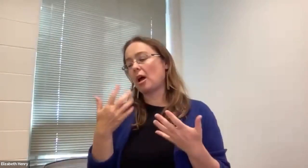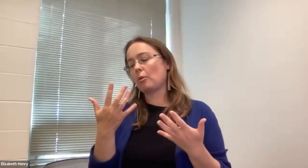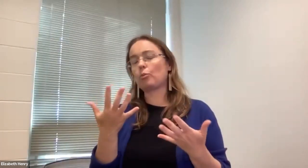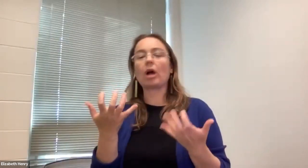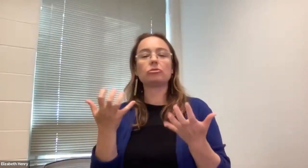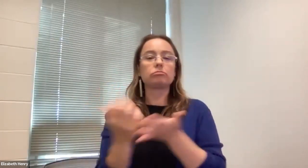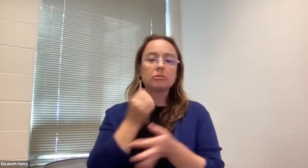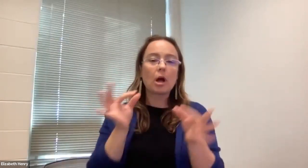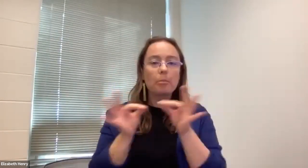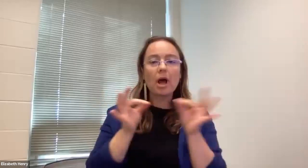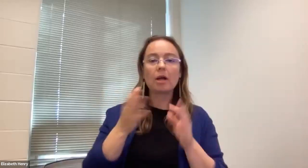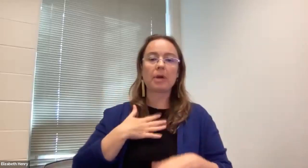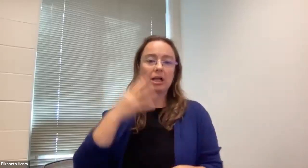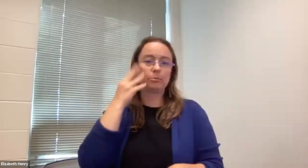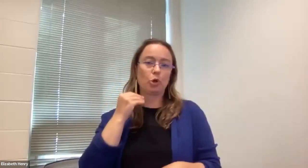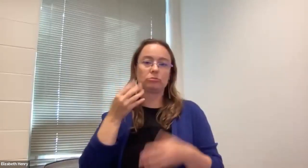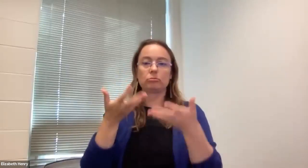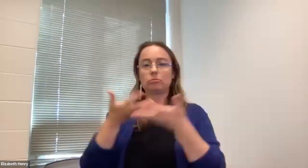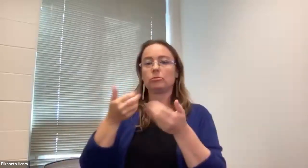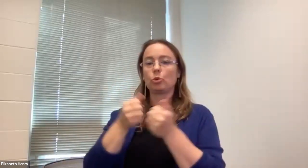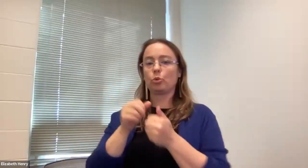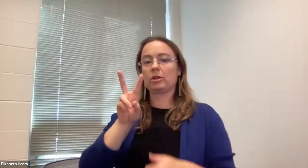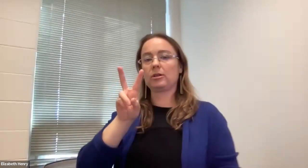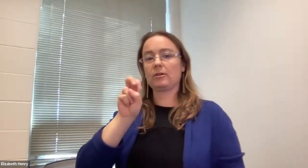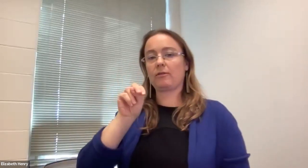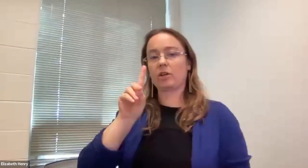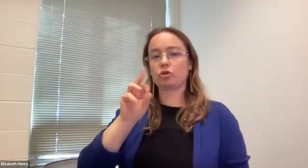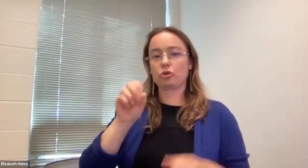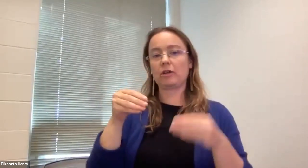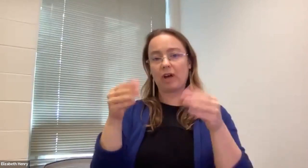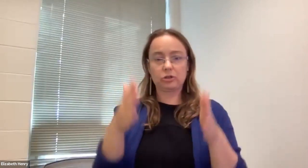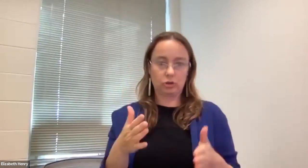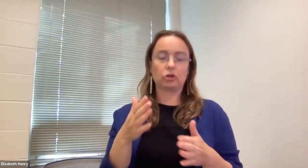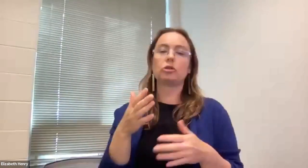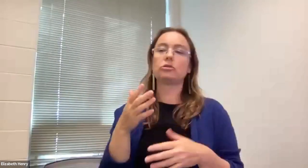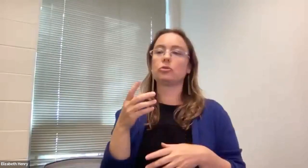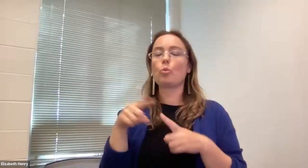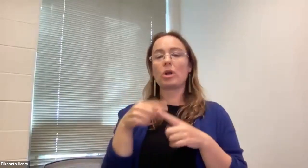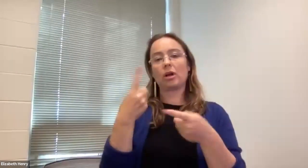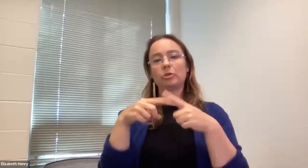Gustavo Navarrete (he/him/él): And with that in mind I want to talk a little bit about my own experience, working with different vendors